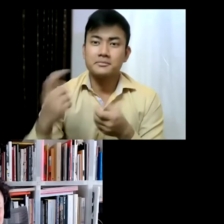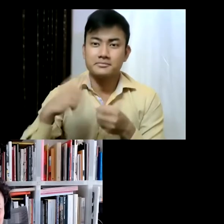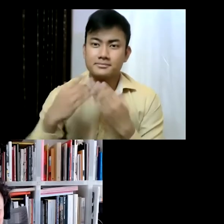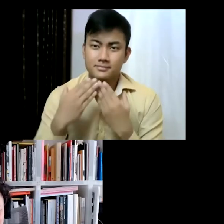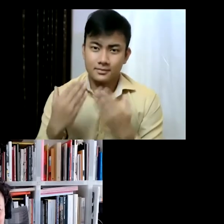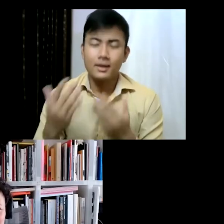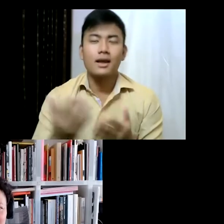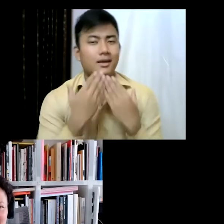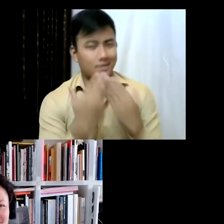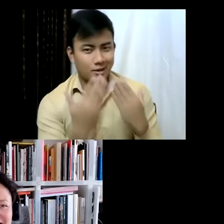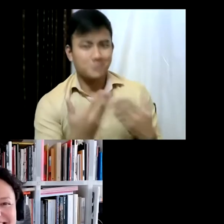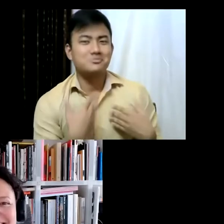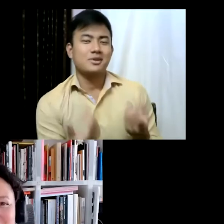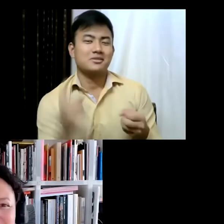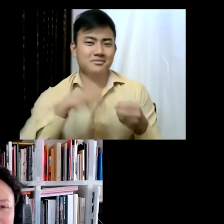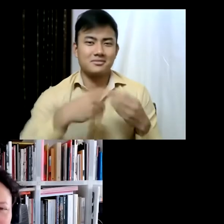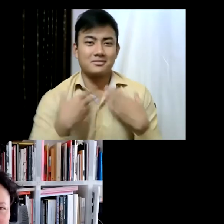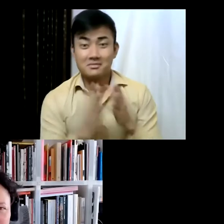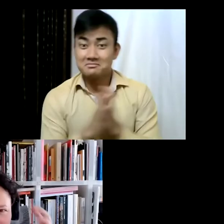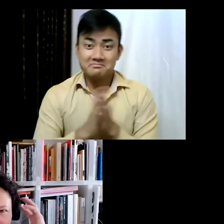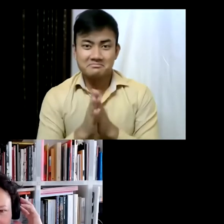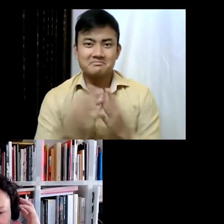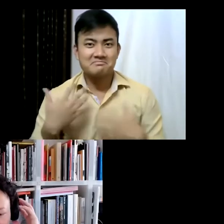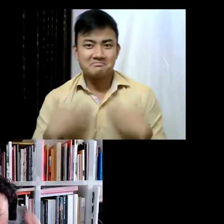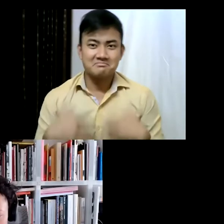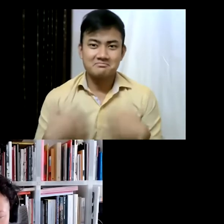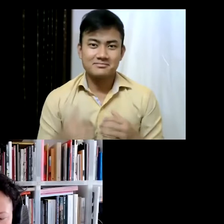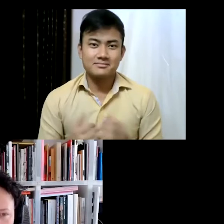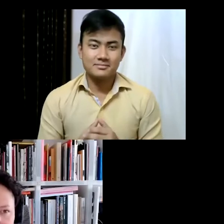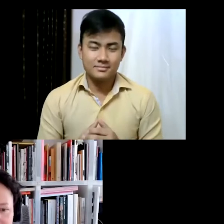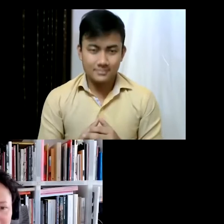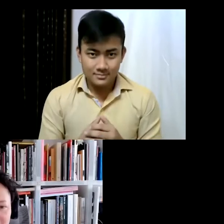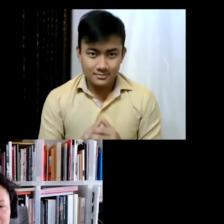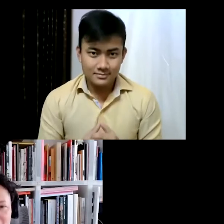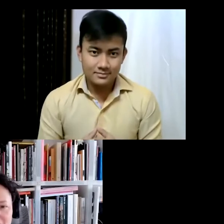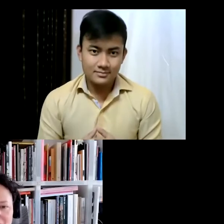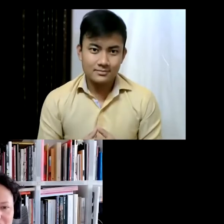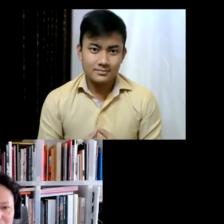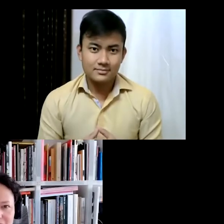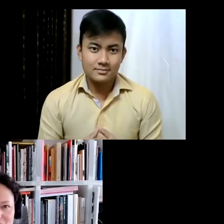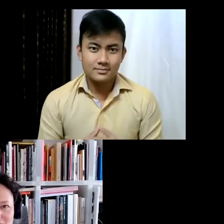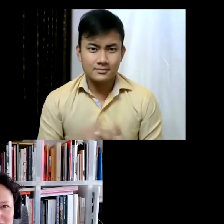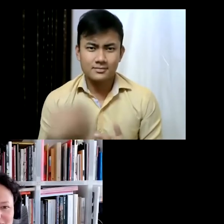me! I'm excited to be with you all! As we are! I thought we'd start with the Biennale because